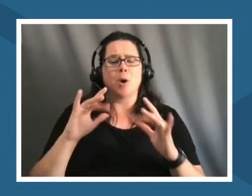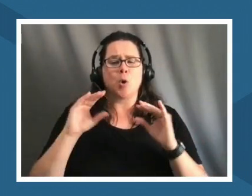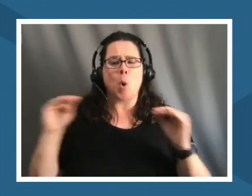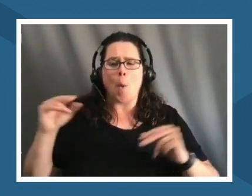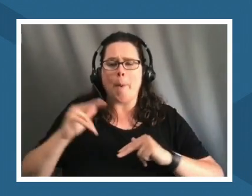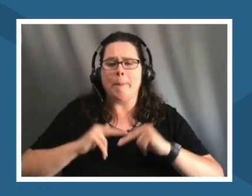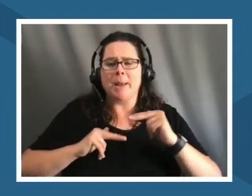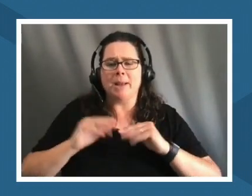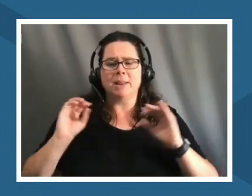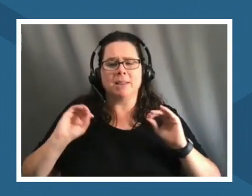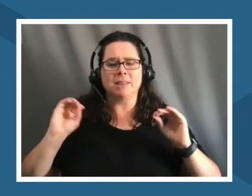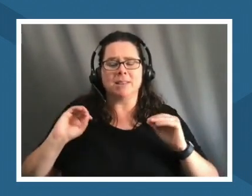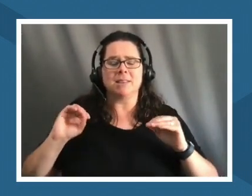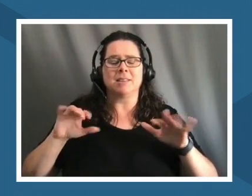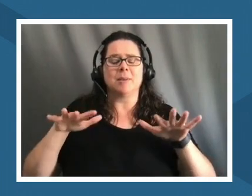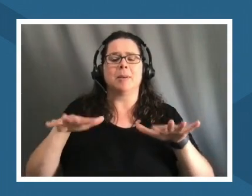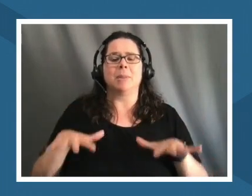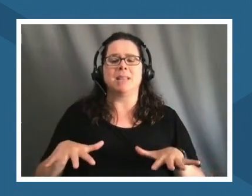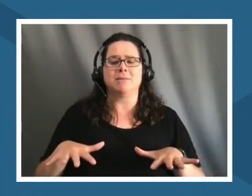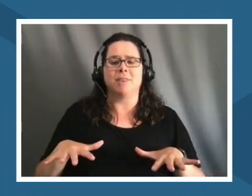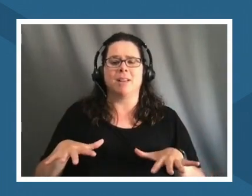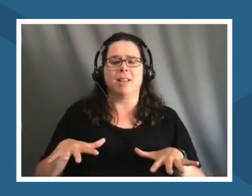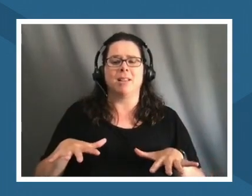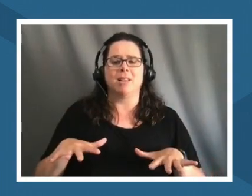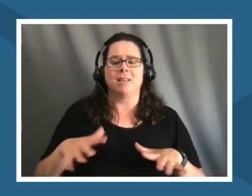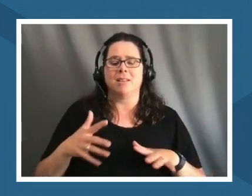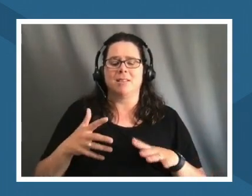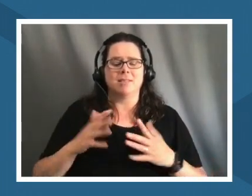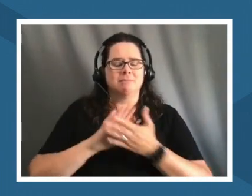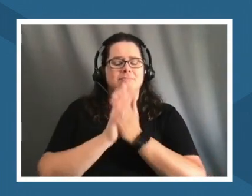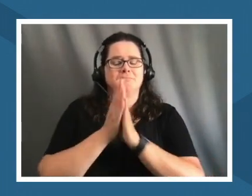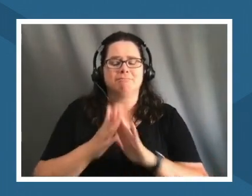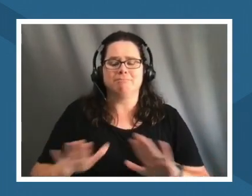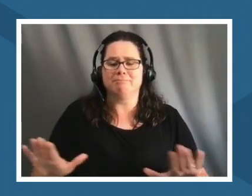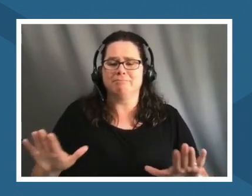put out my corn pollen